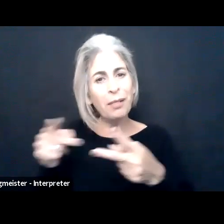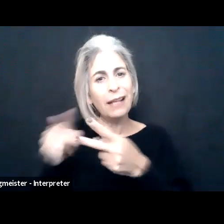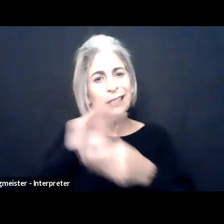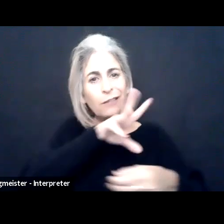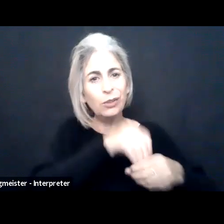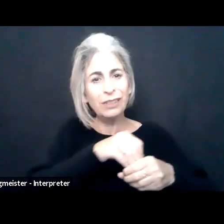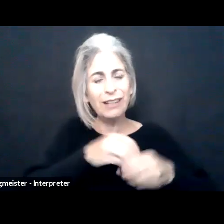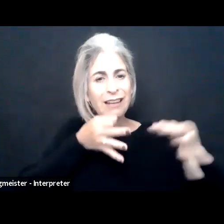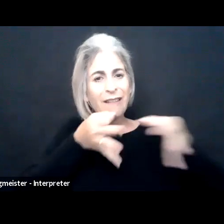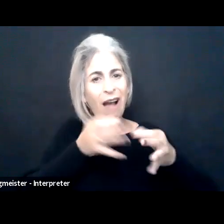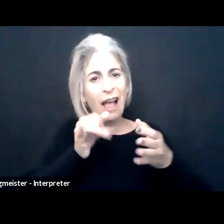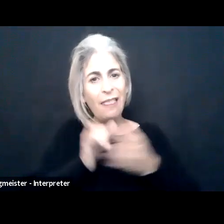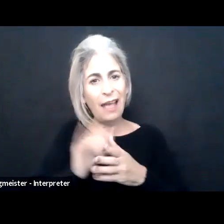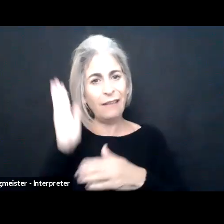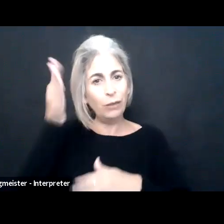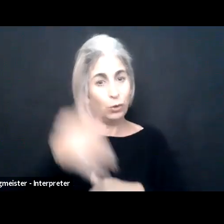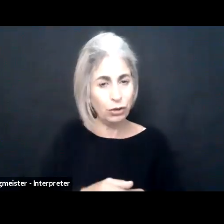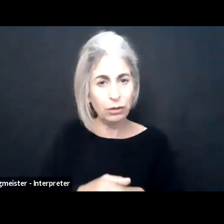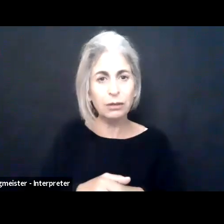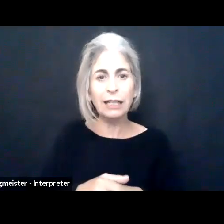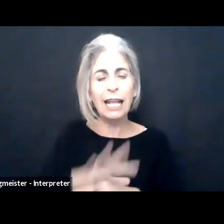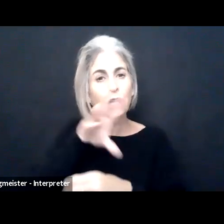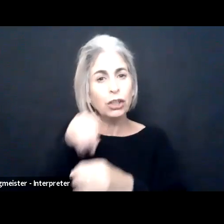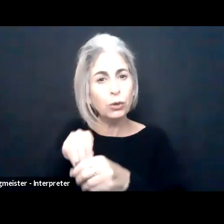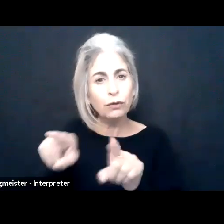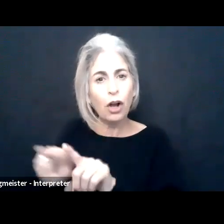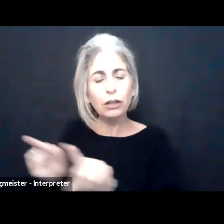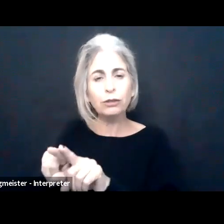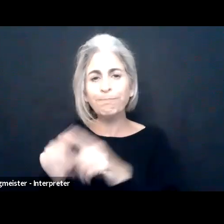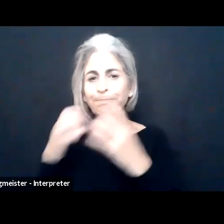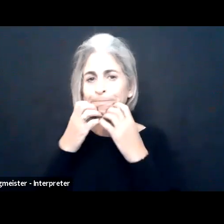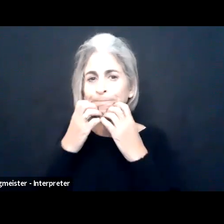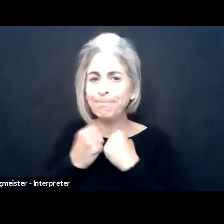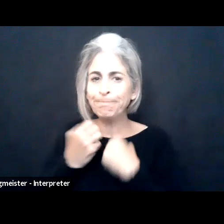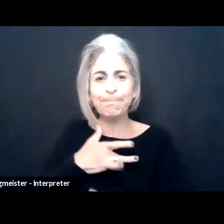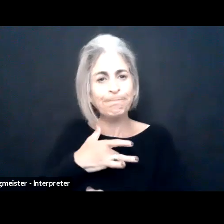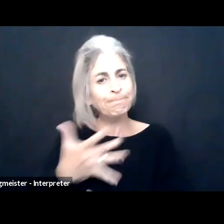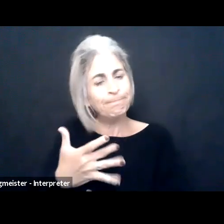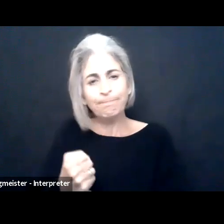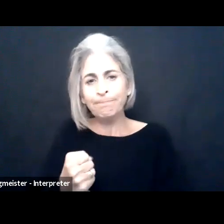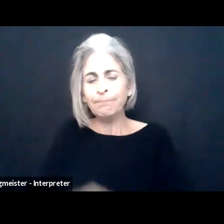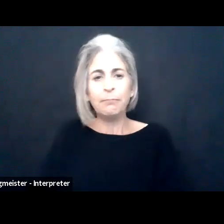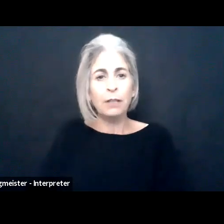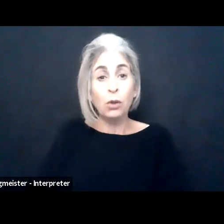partnering with steel case and other partners to look at the inclusive workplace moving forward and really